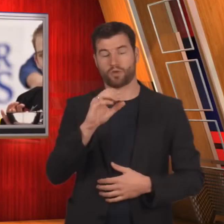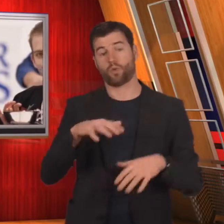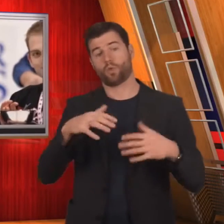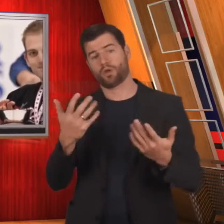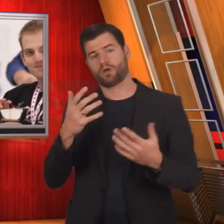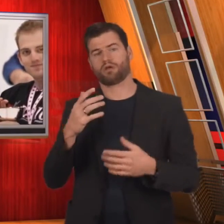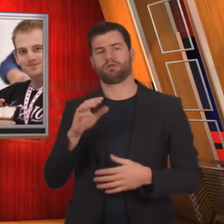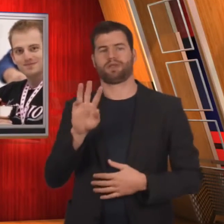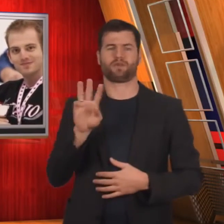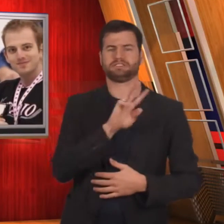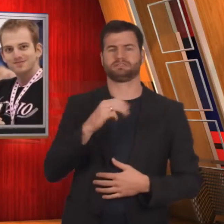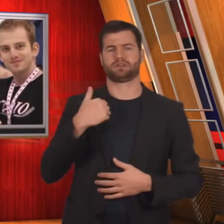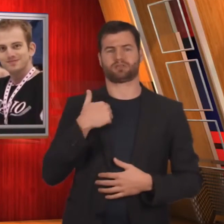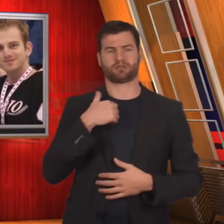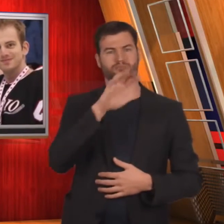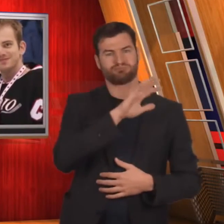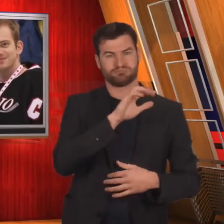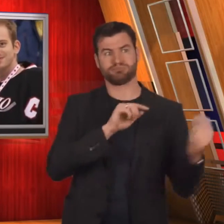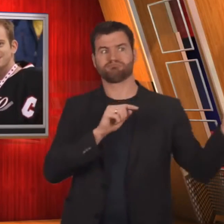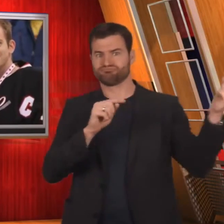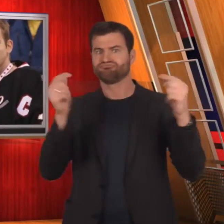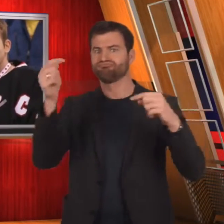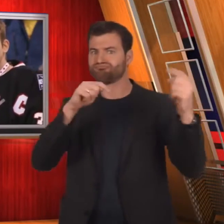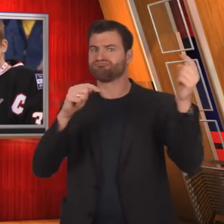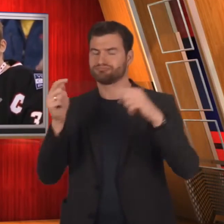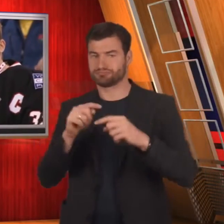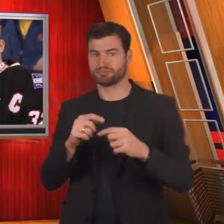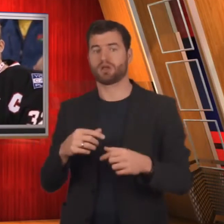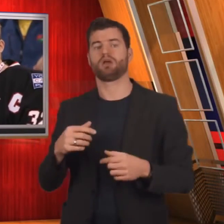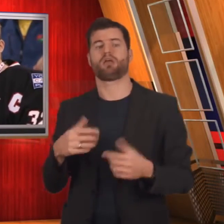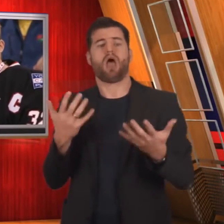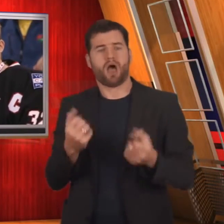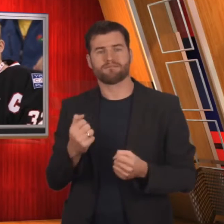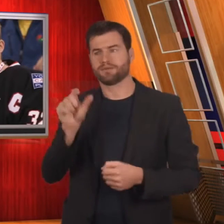like Ontario – or a region like West Canada.